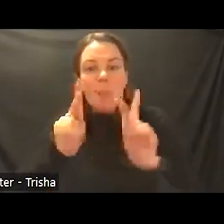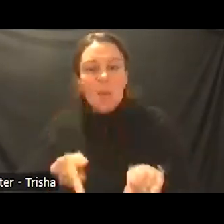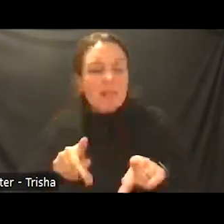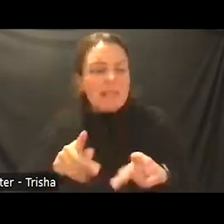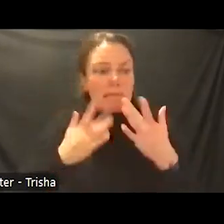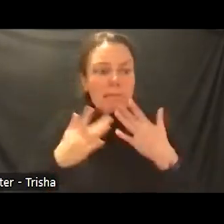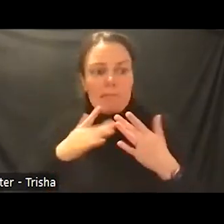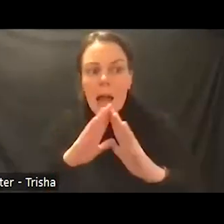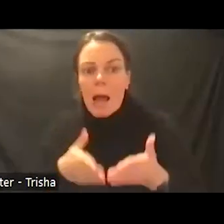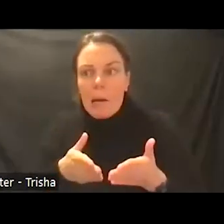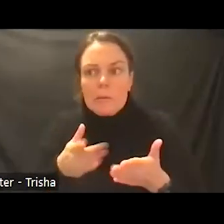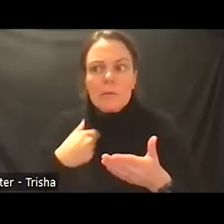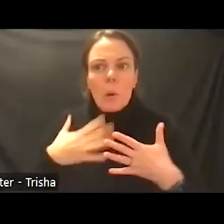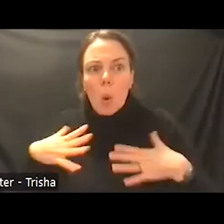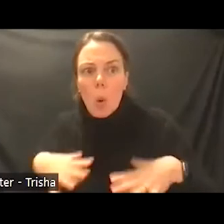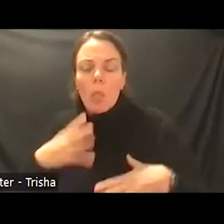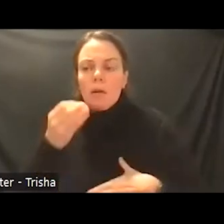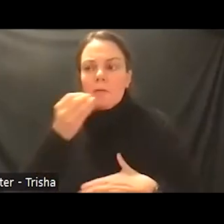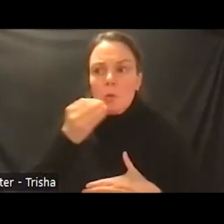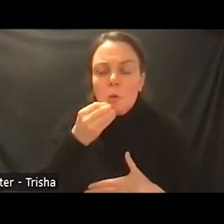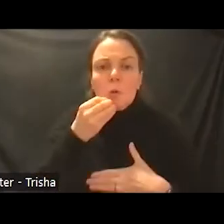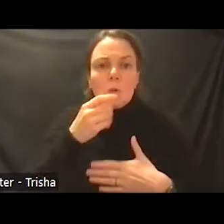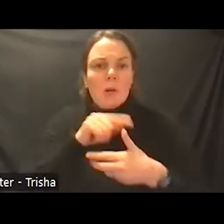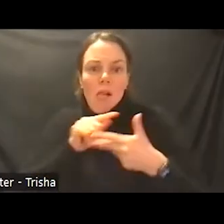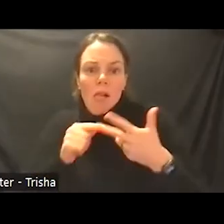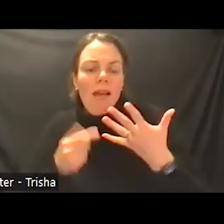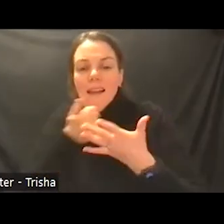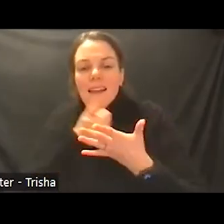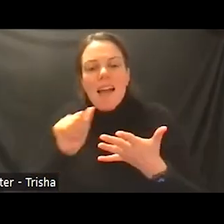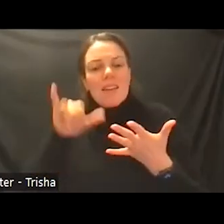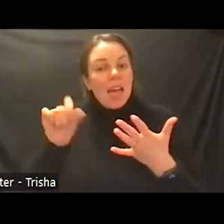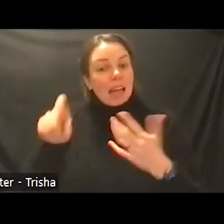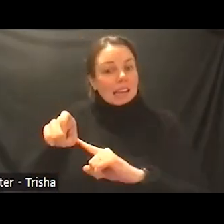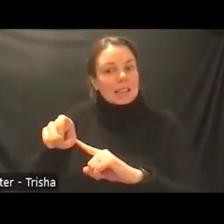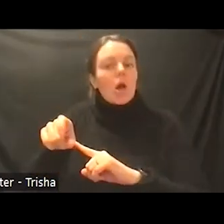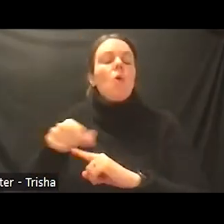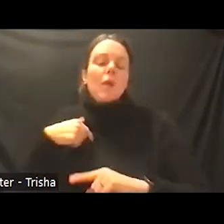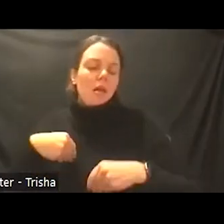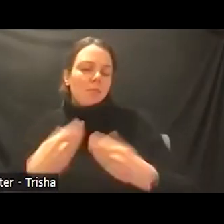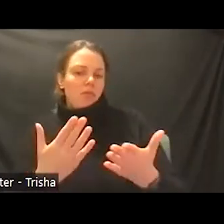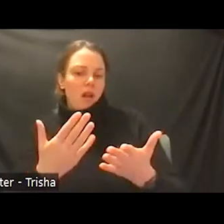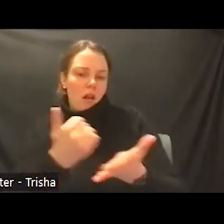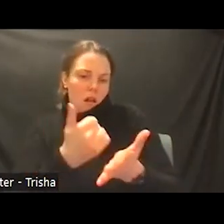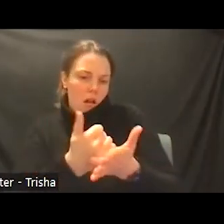clothing food insecurities any of those needs are met through our targeted case management